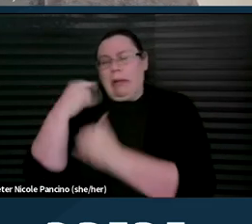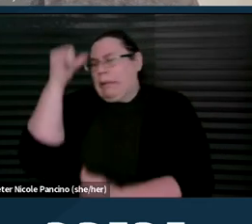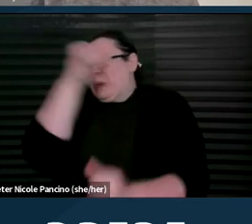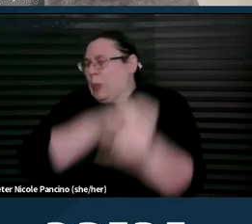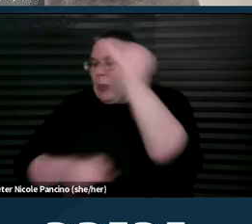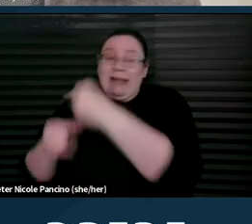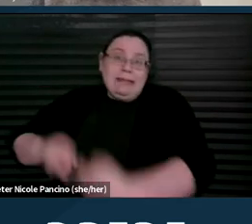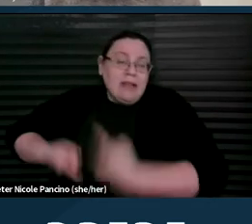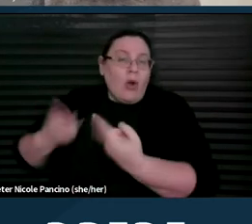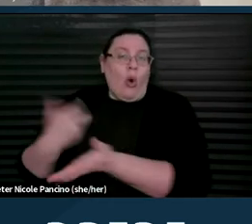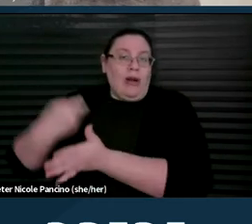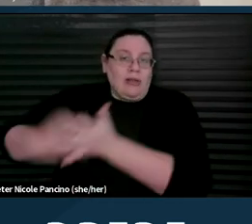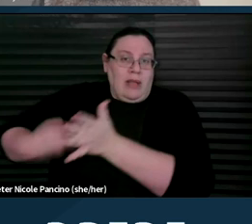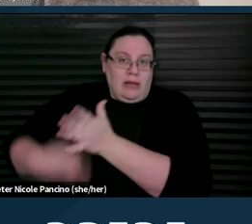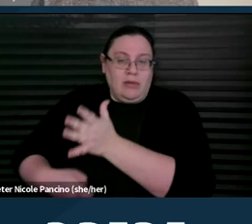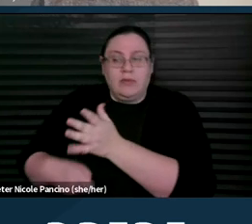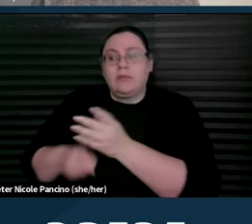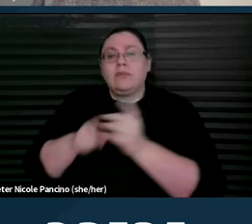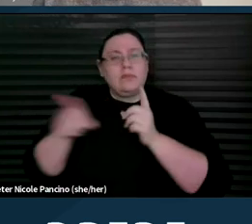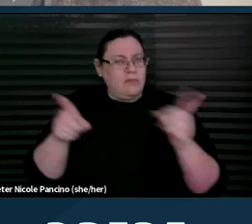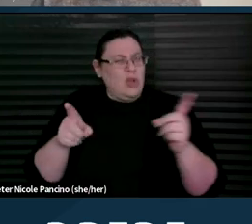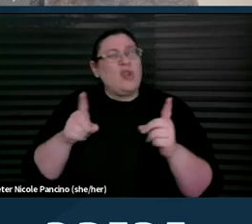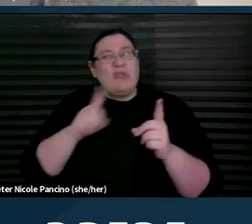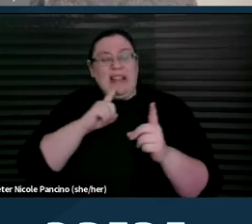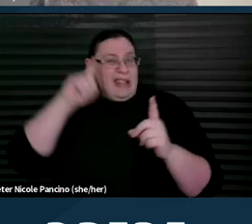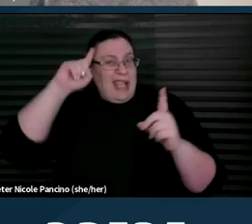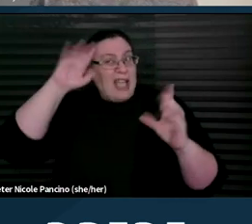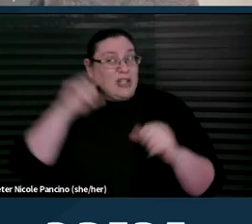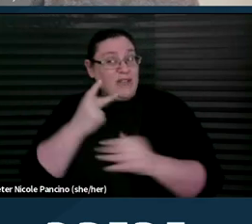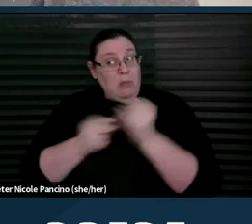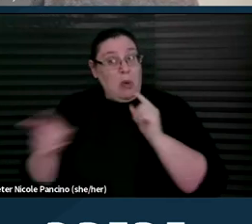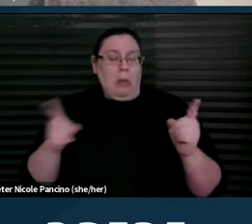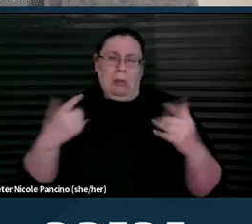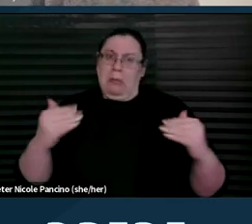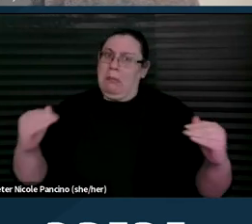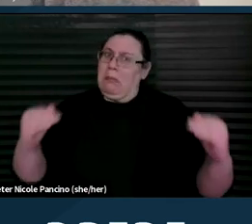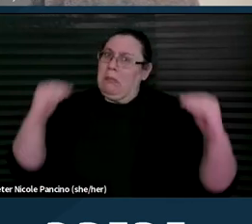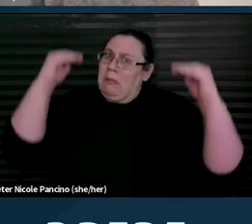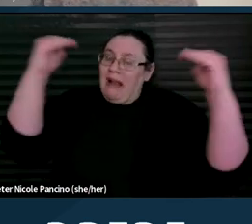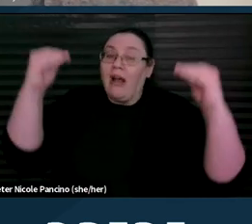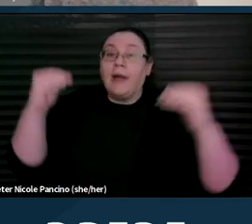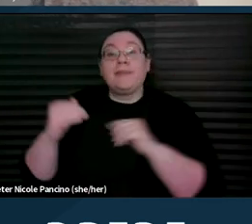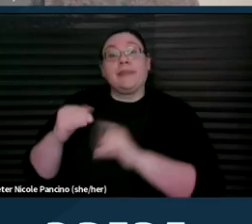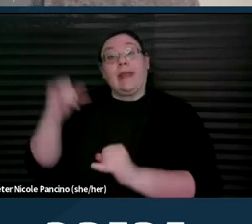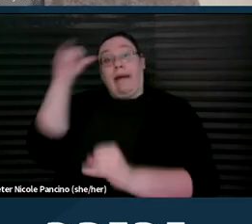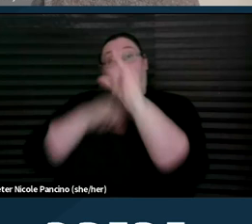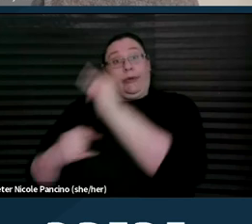So both are generally a pretty high bar. Also, undue burden is considered in light